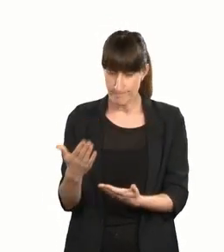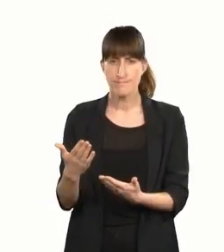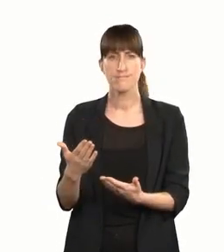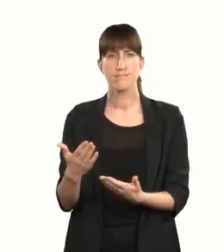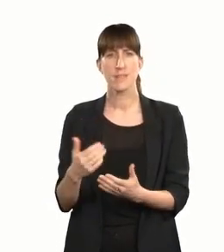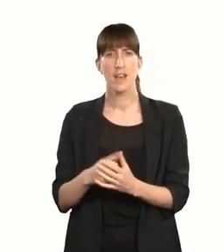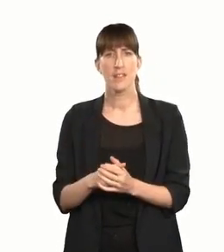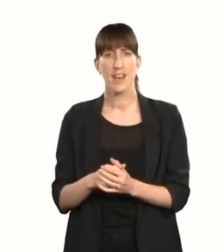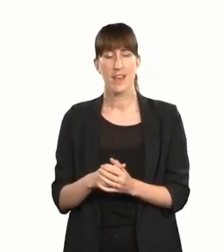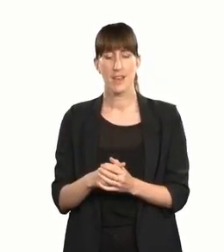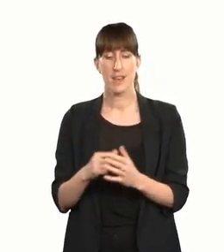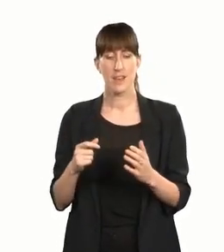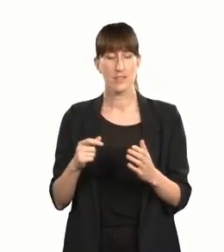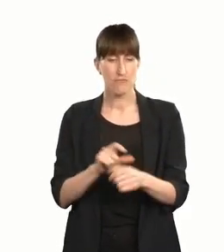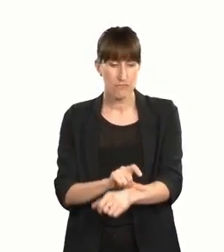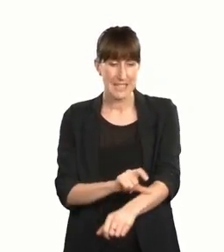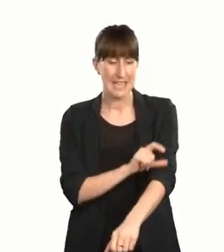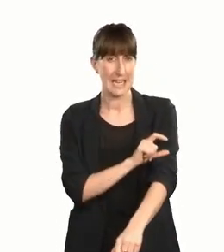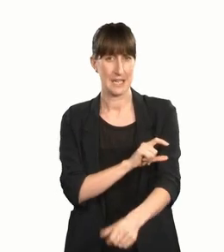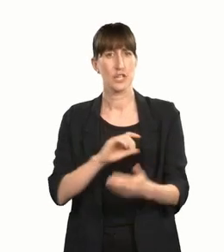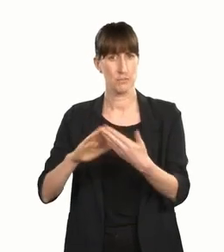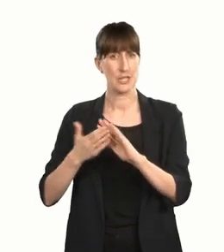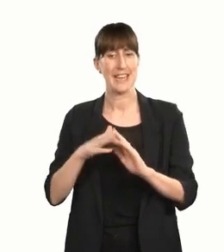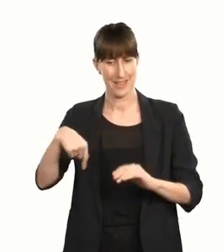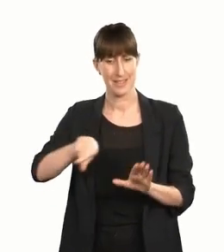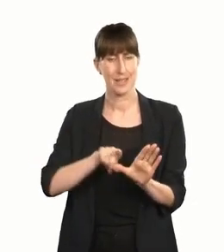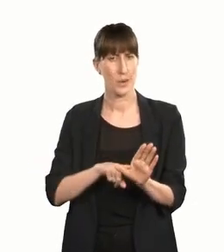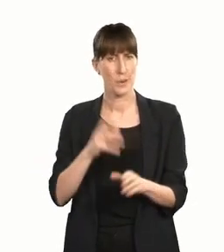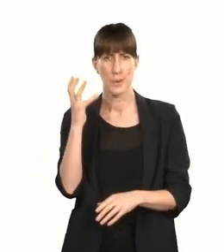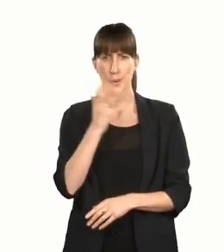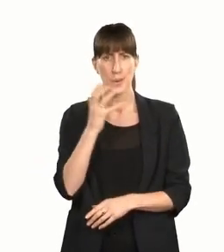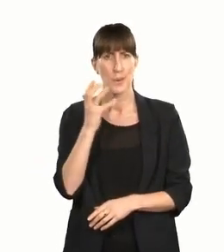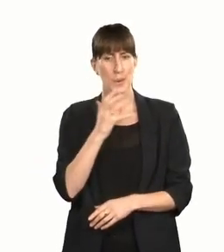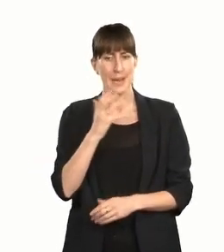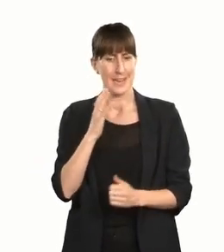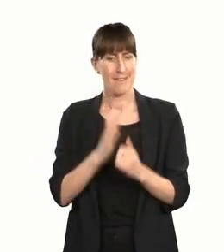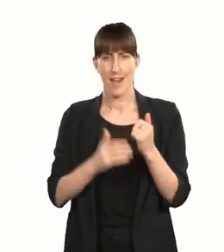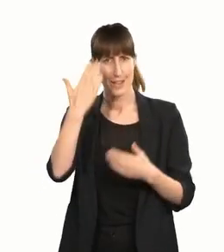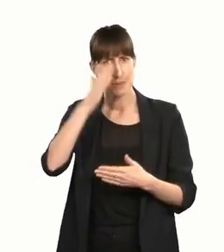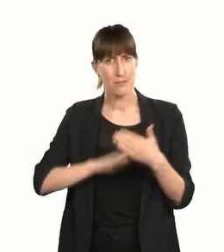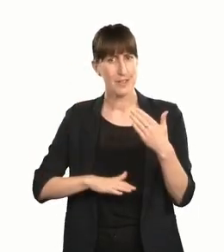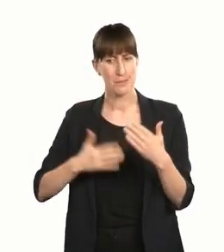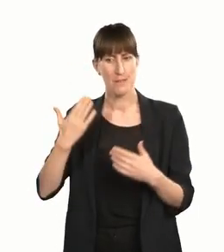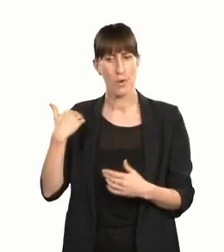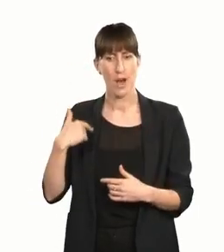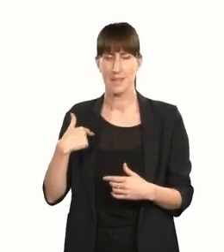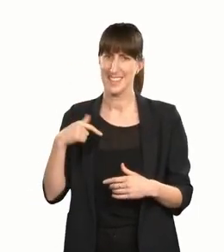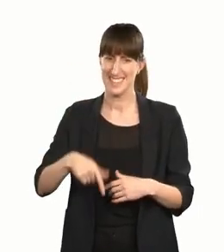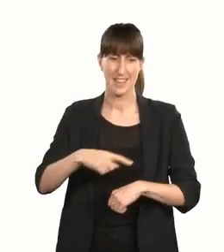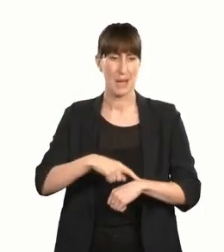the resilience and importance of our arts community during such an unprecedented and uncertain time.